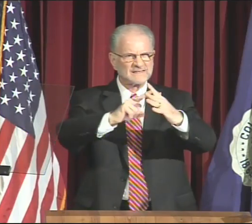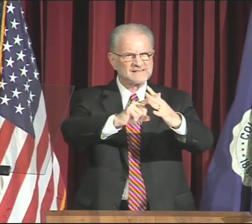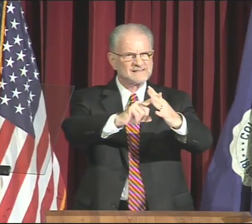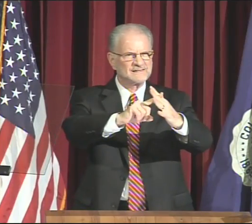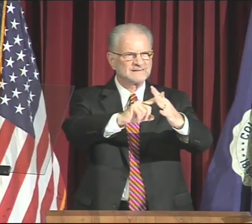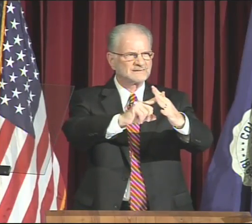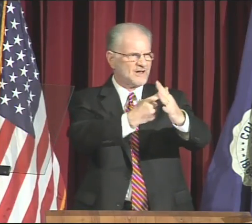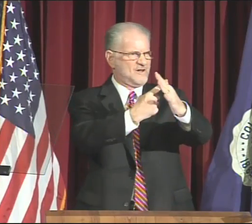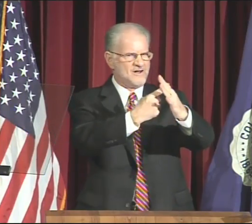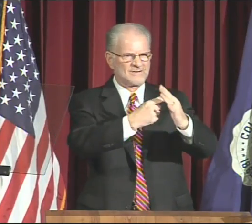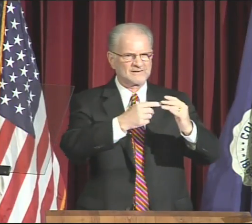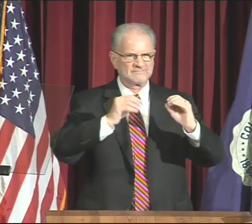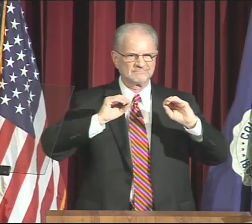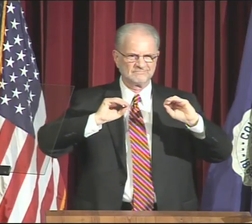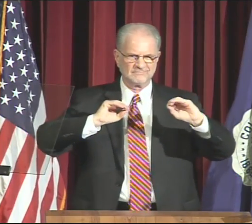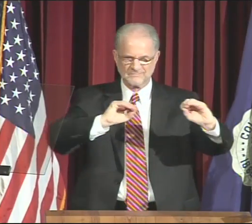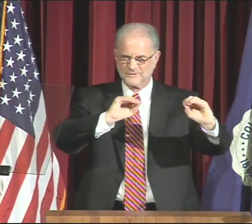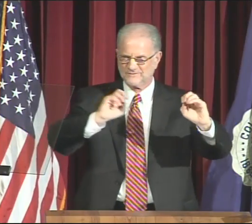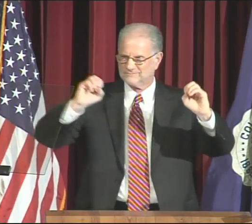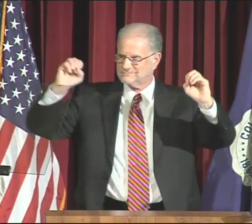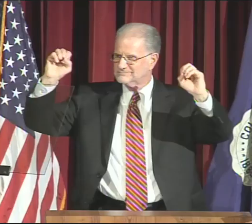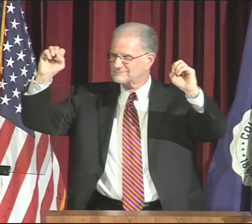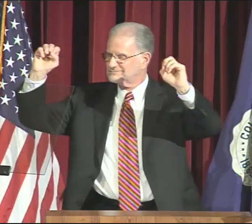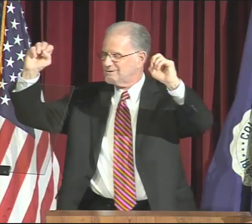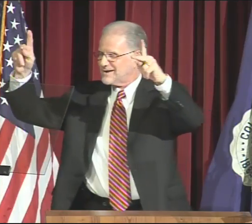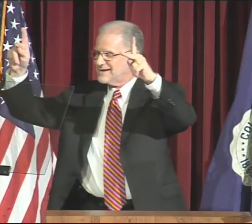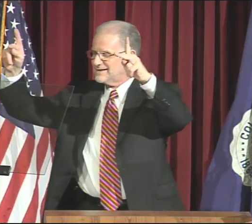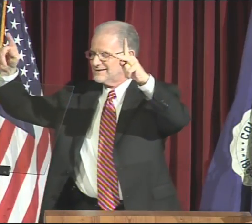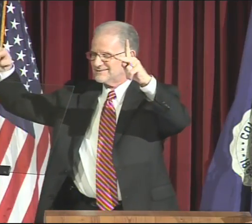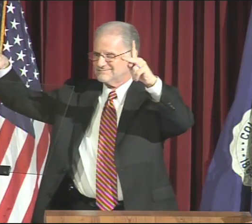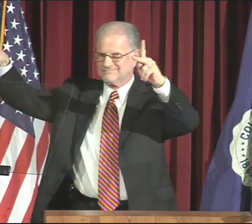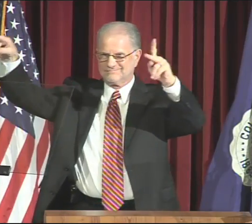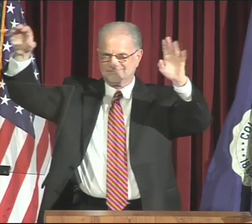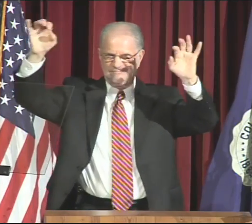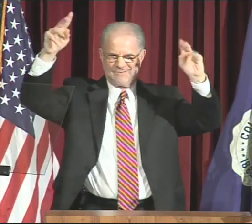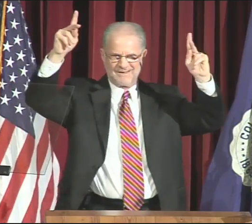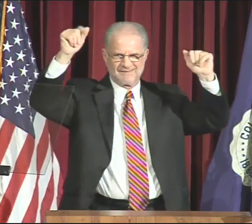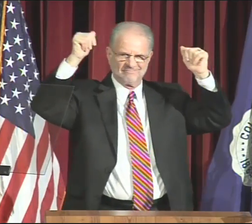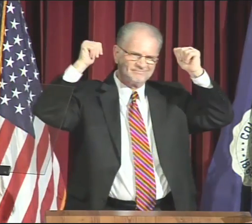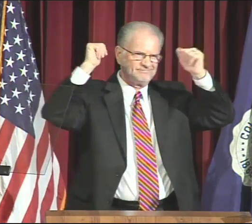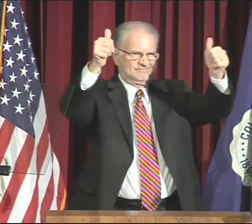Let's get started.